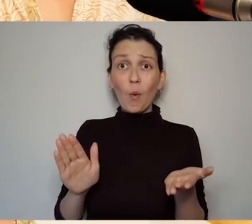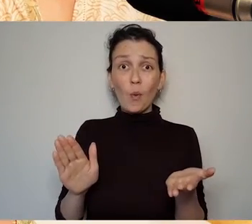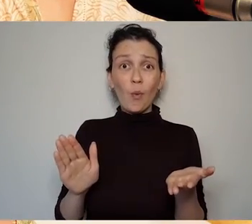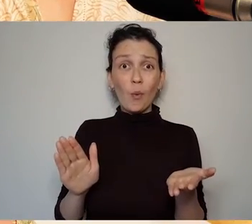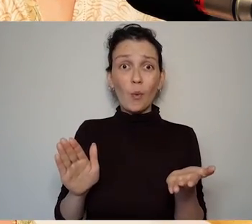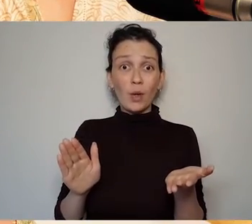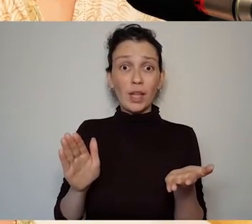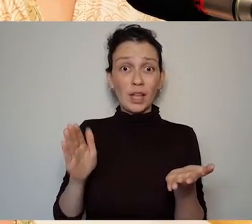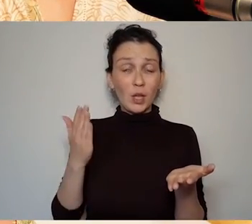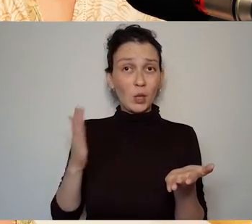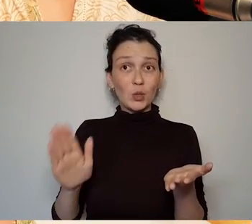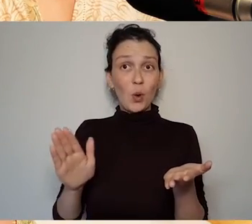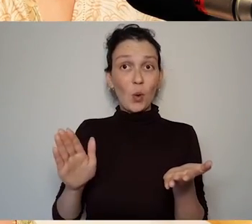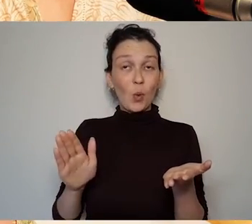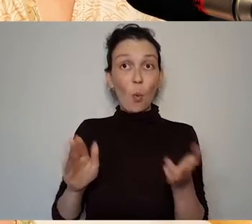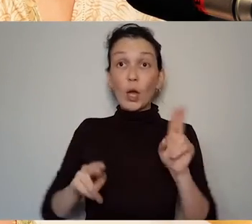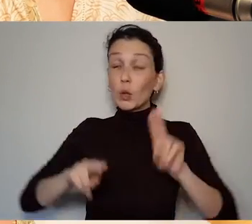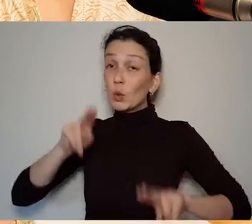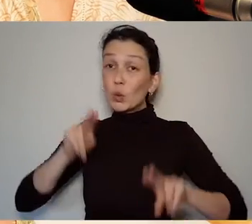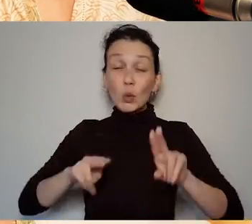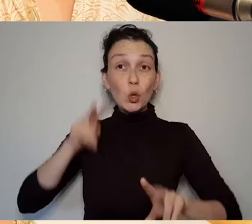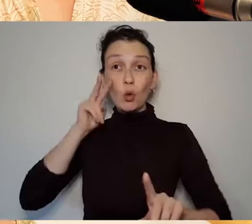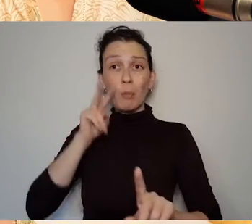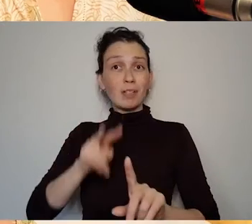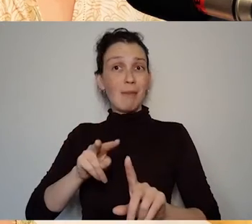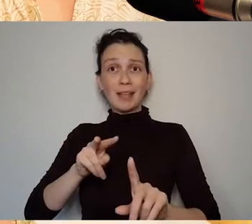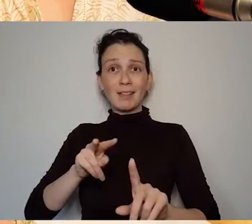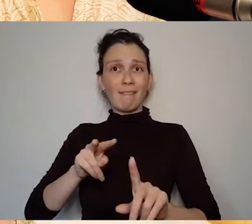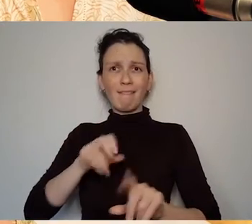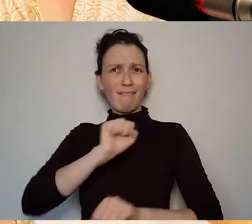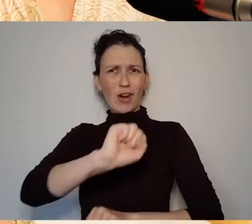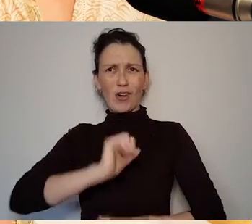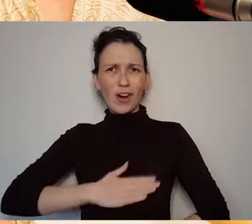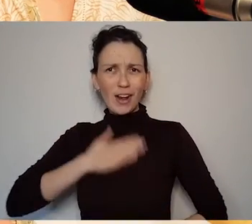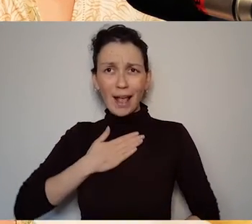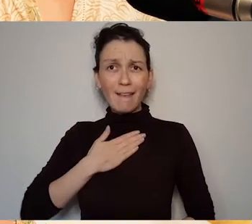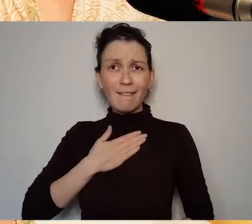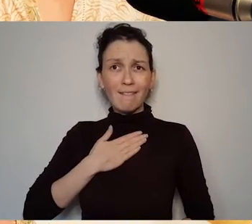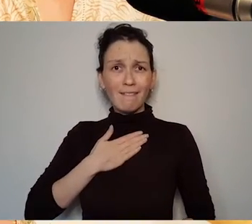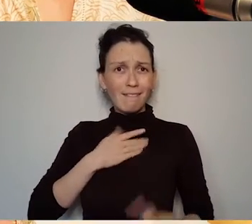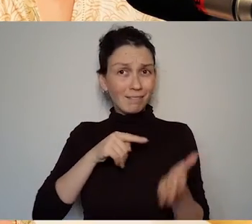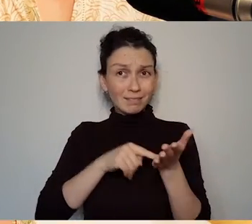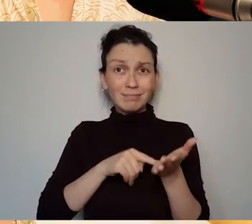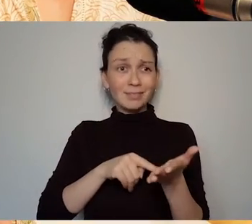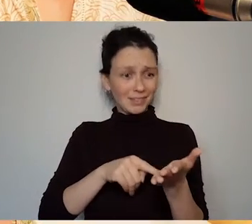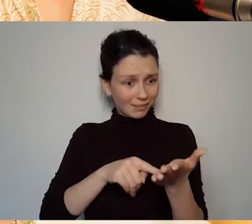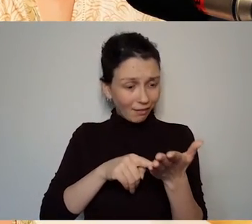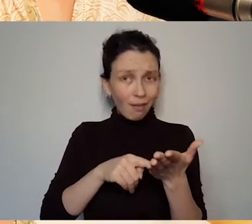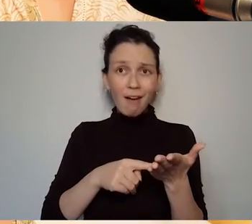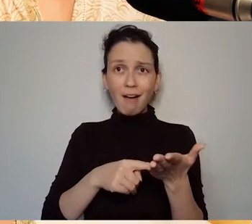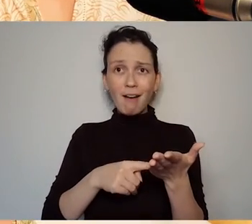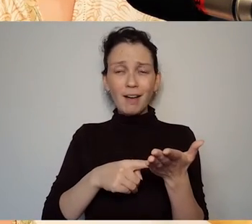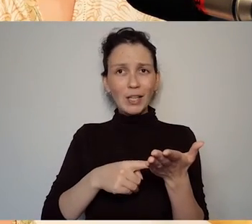new perspective on that narrative. They reveal a woman who was absolutely committed to seeking